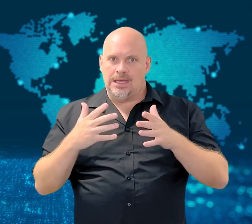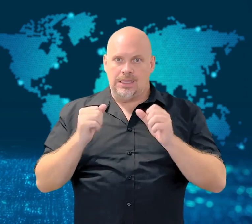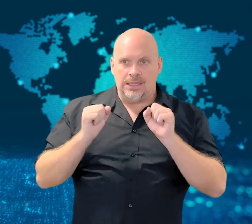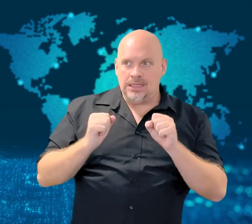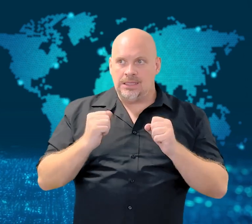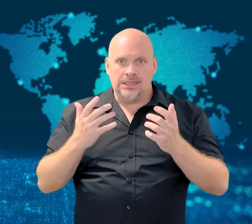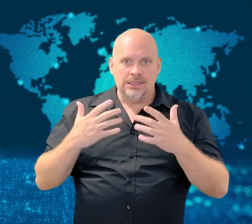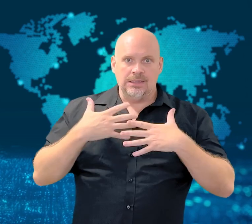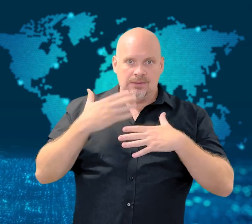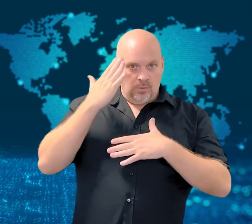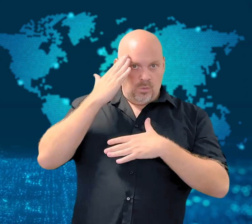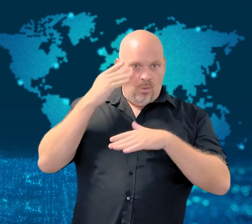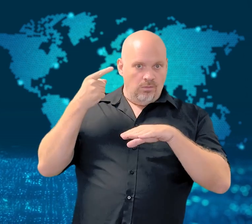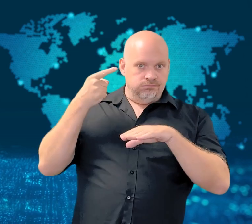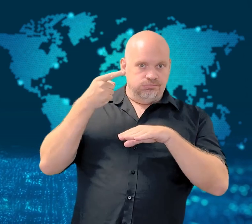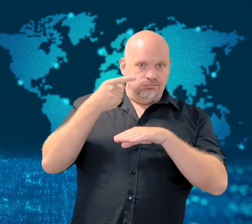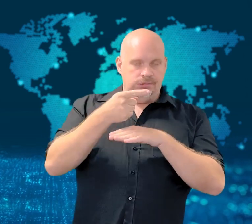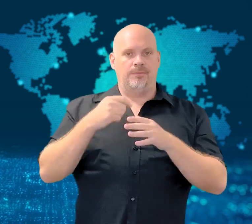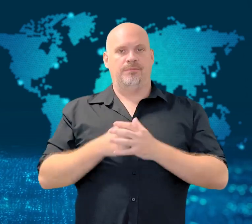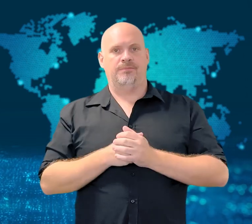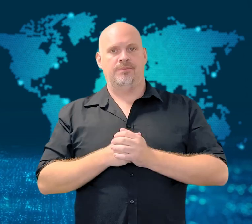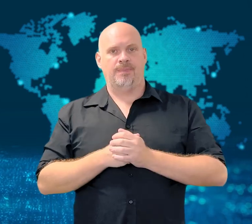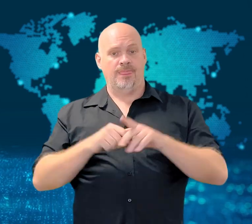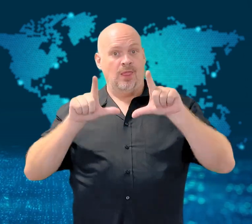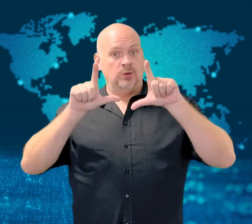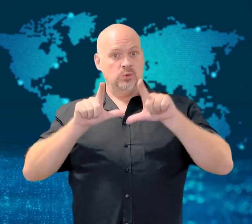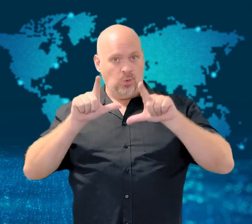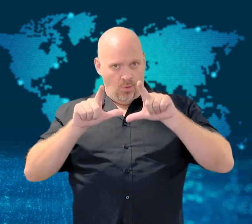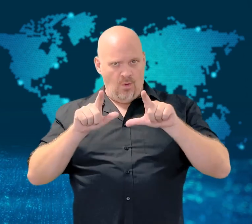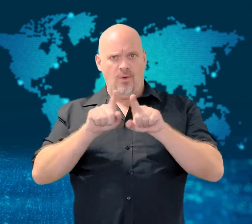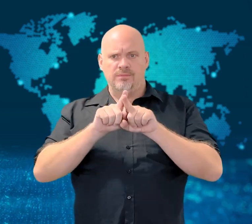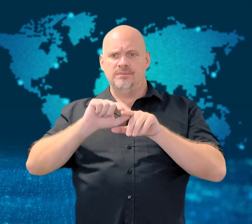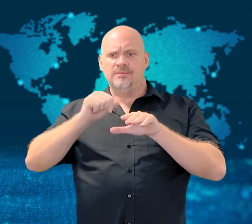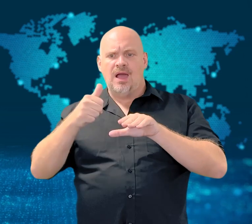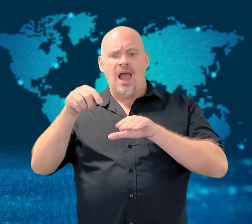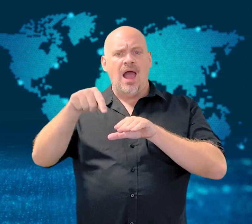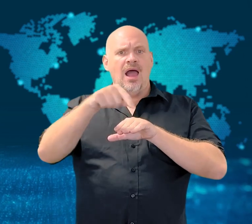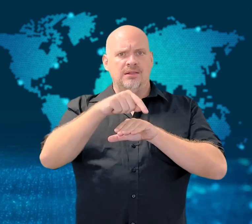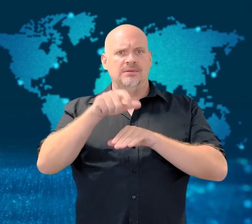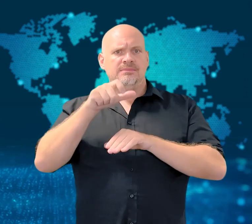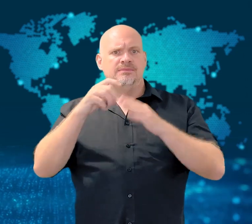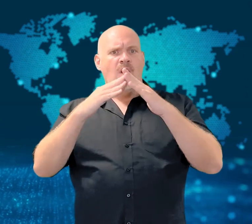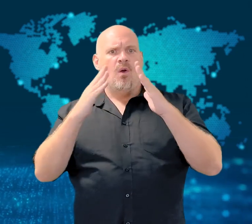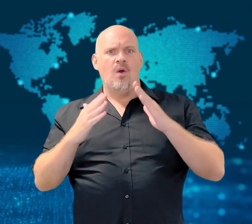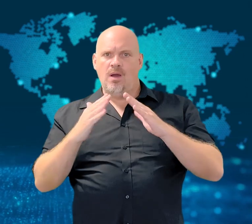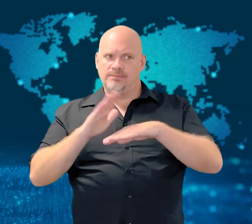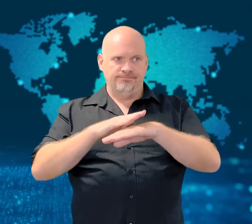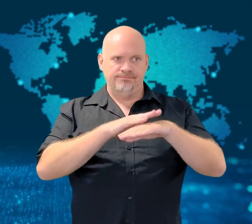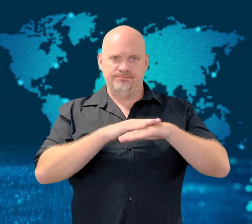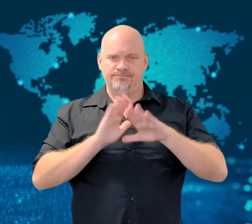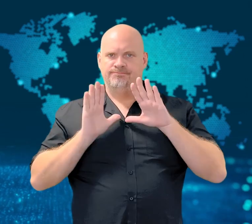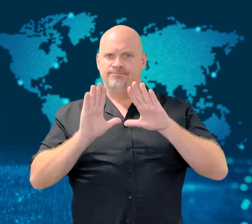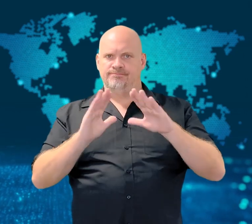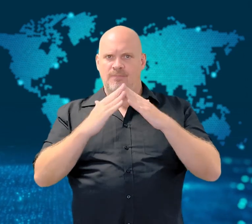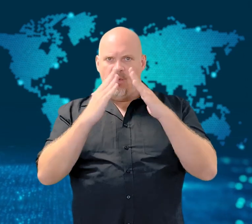Japanese residents in Tokyo and other regions were warned to stay sheltered.